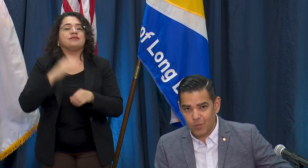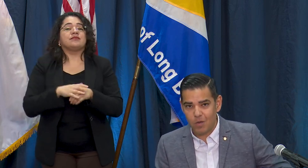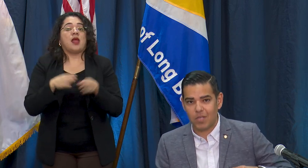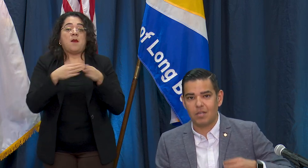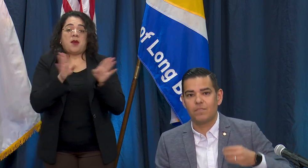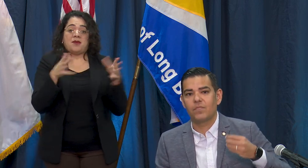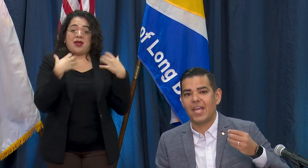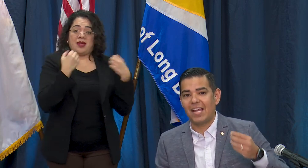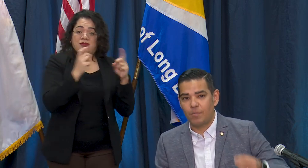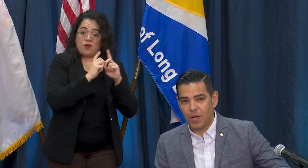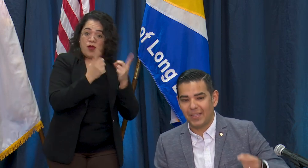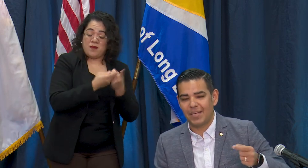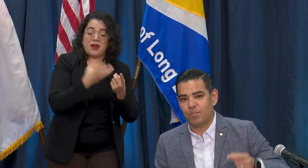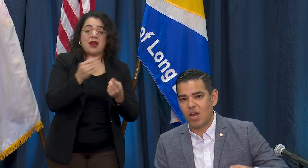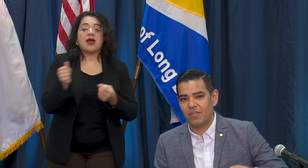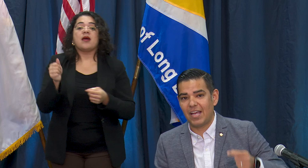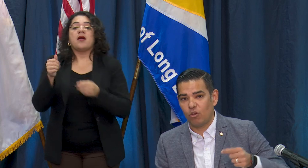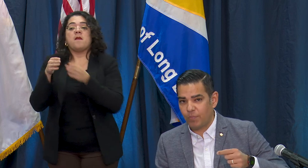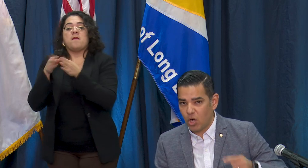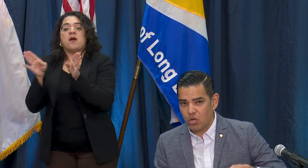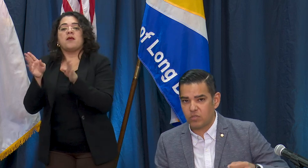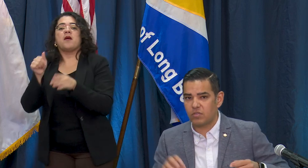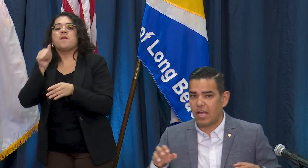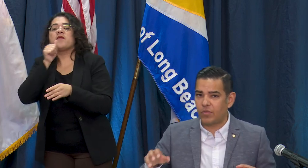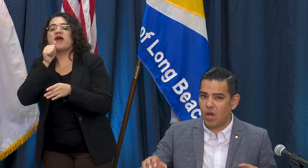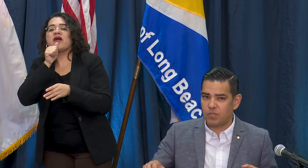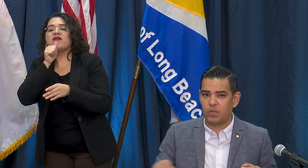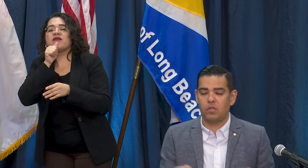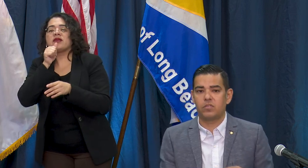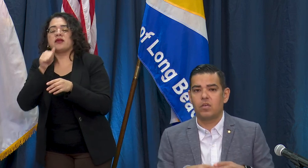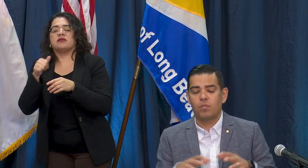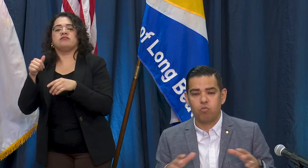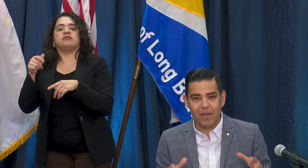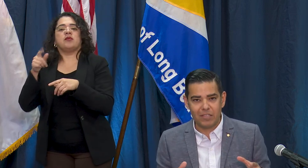Department and our public and private health partners at the hospitals, private